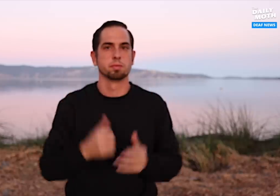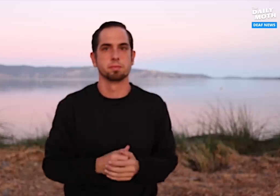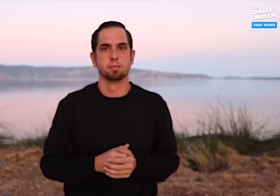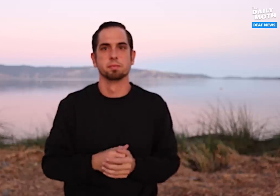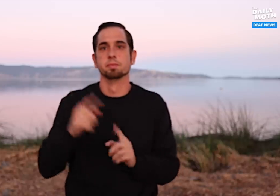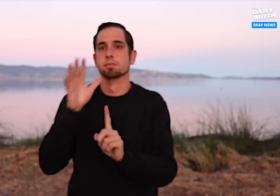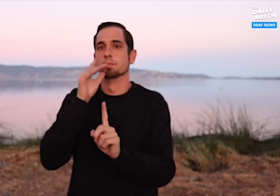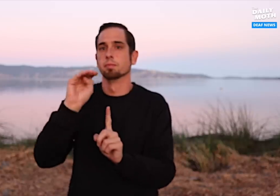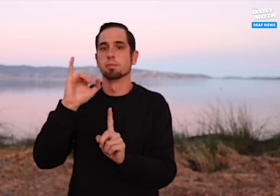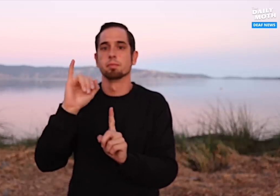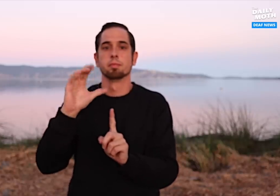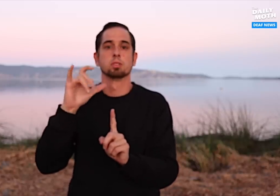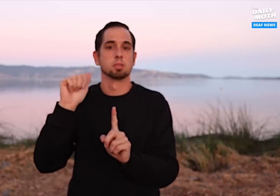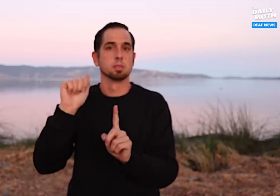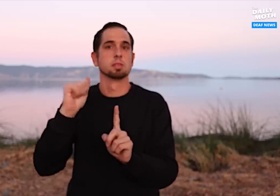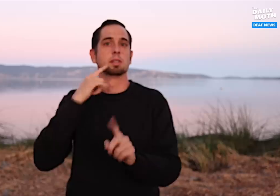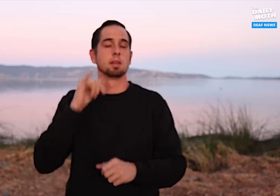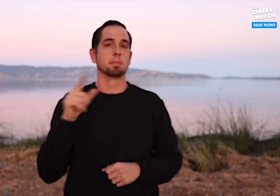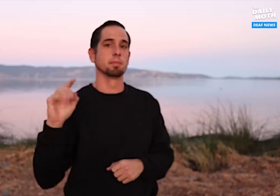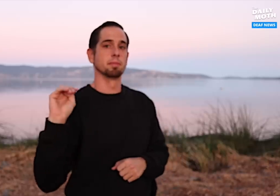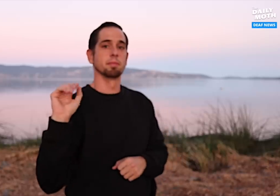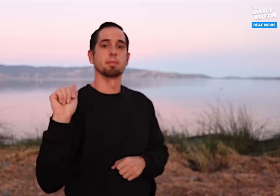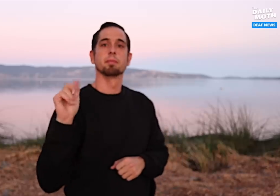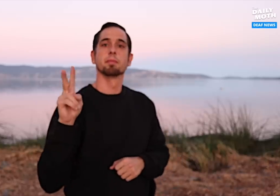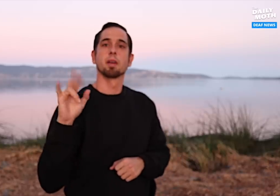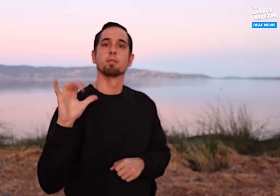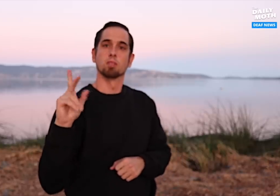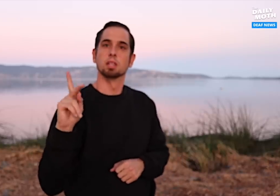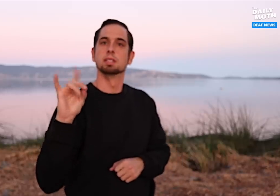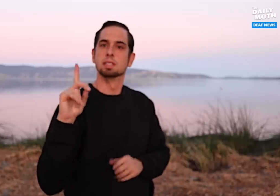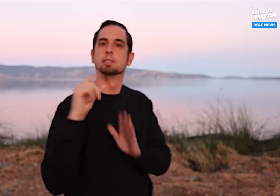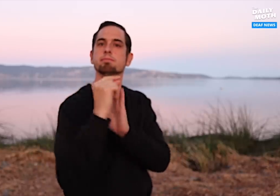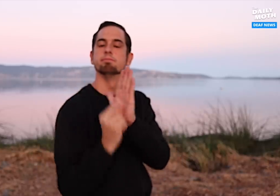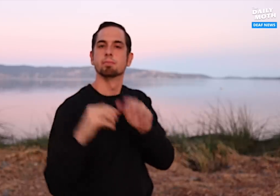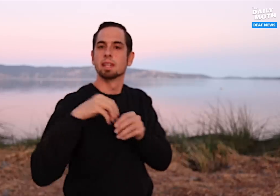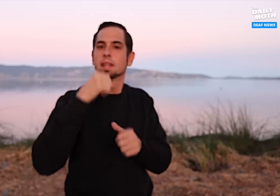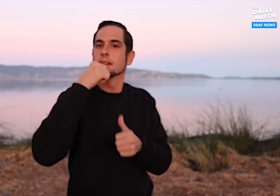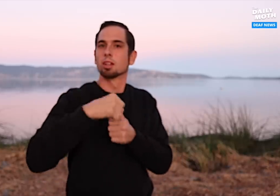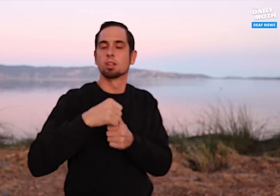Michelina said that Mavrick said in a letter that